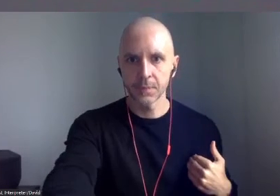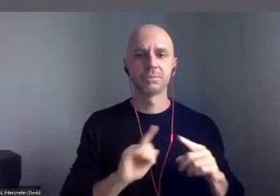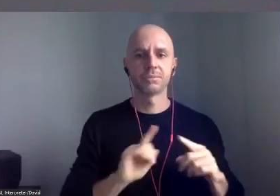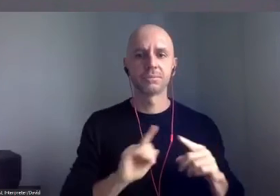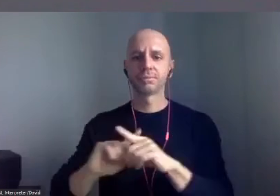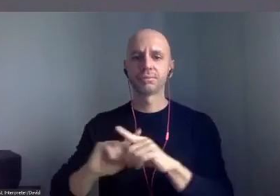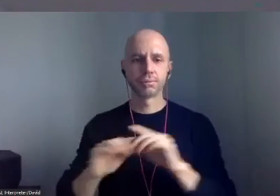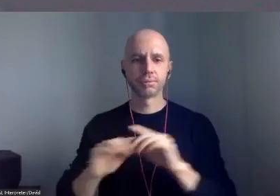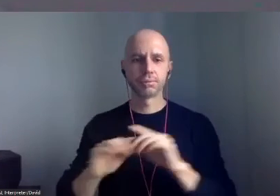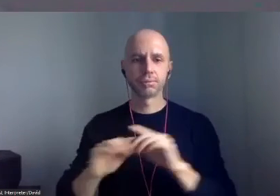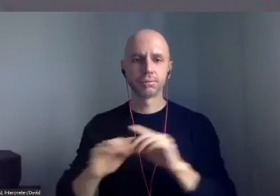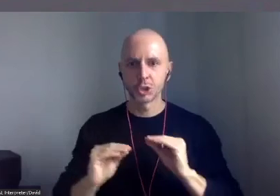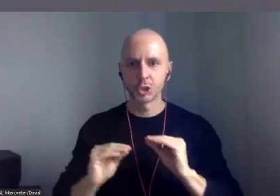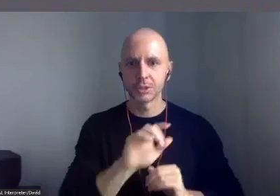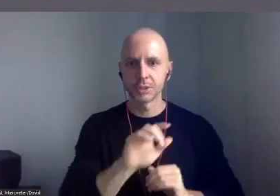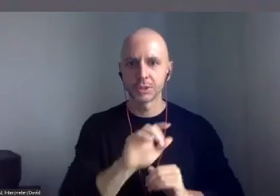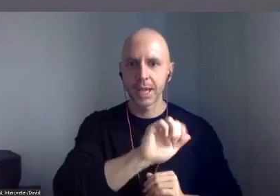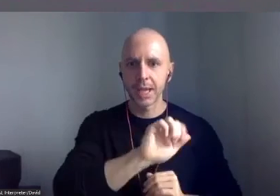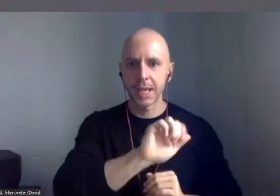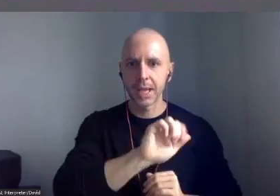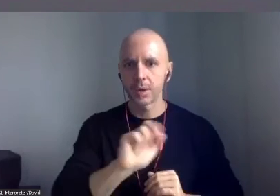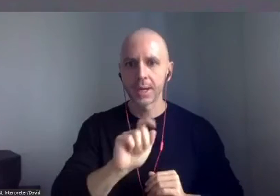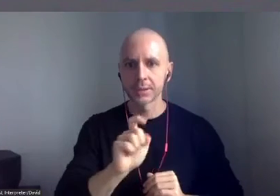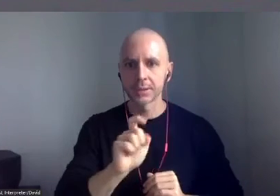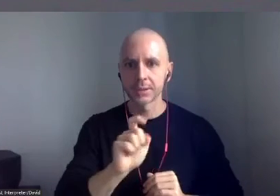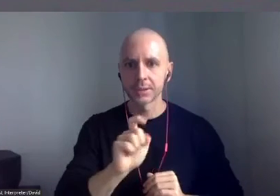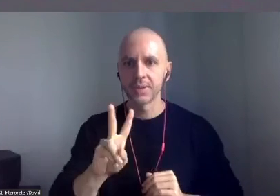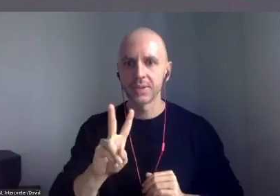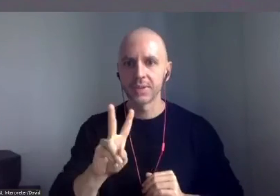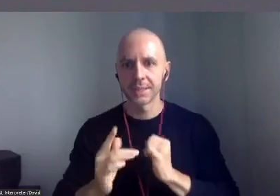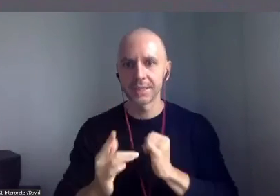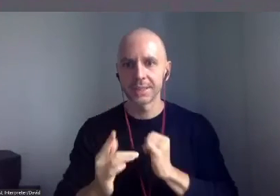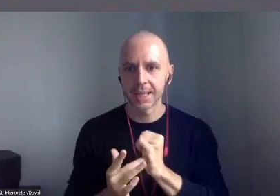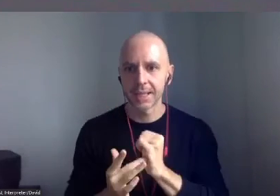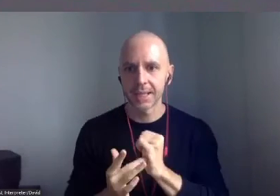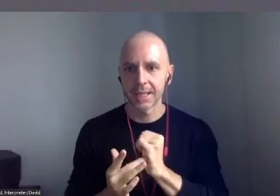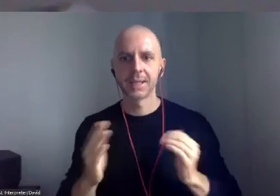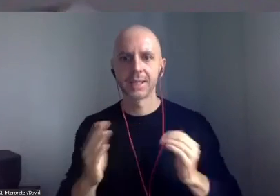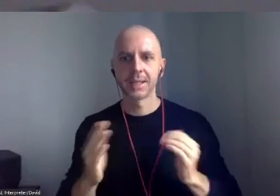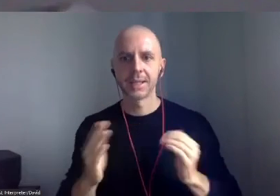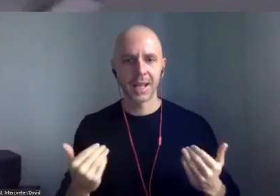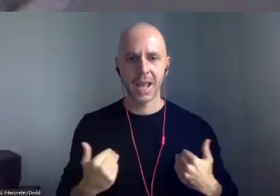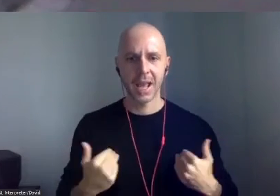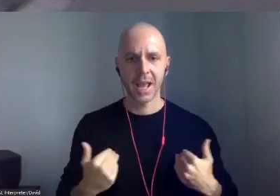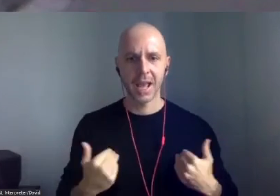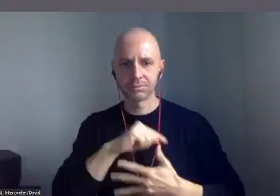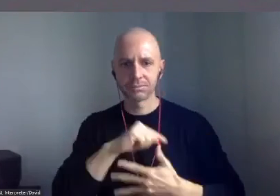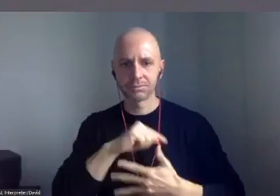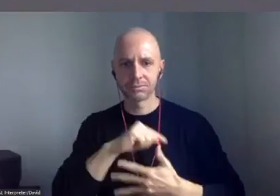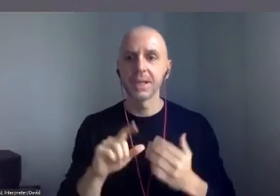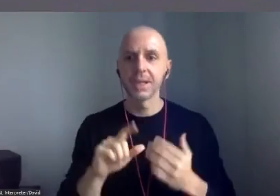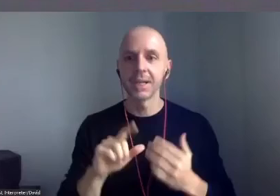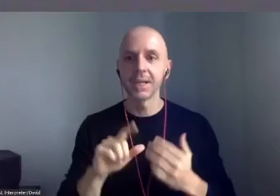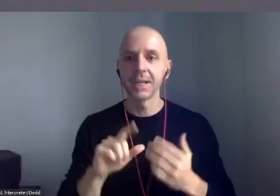which showcases imagineNATIVE's inaugural game jam. We are just bursting at the seams here in terms of all of our programming.